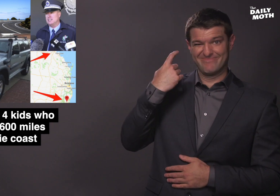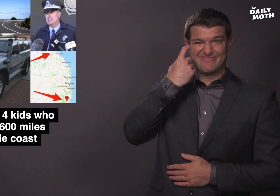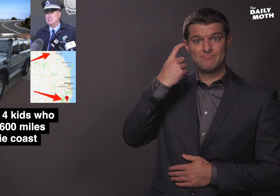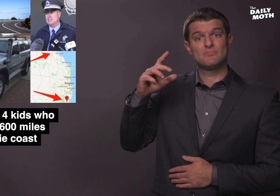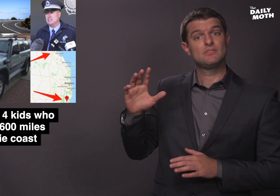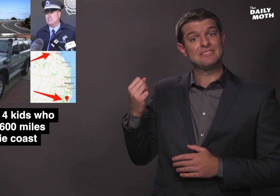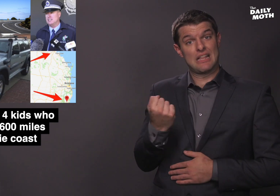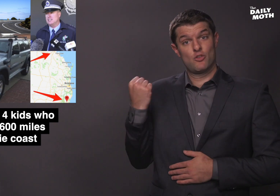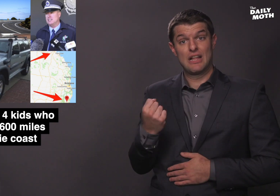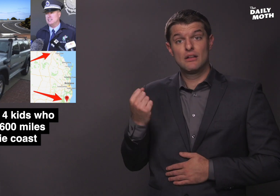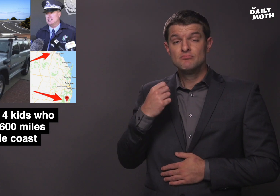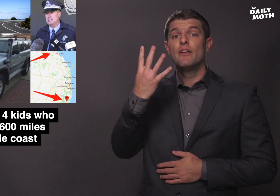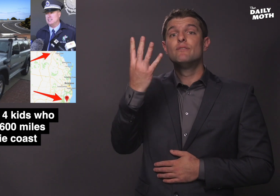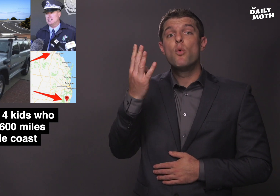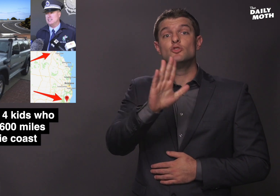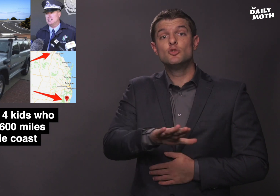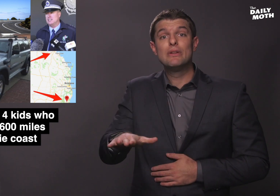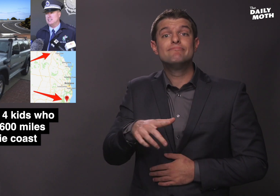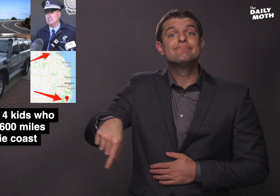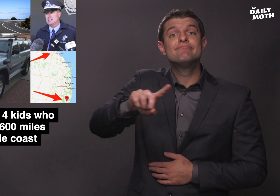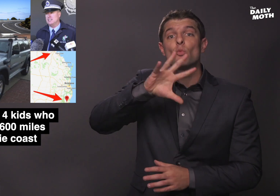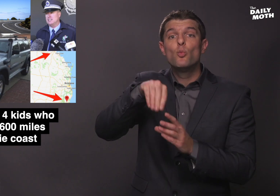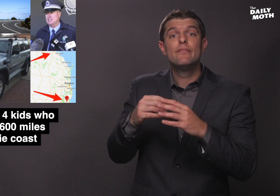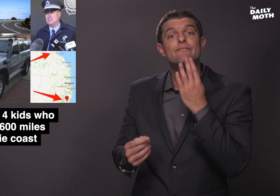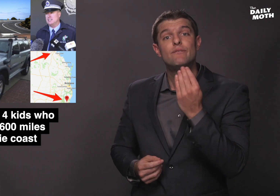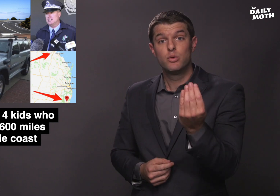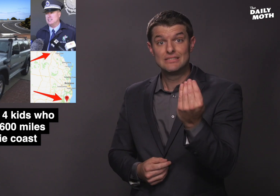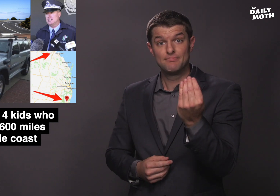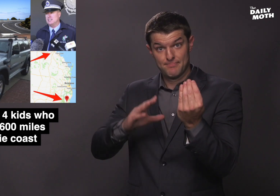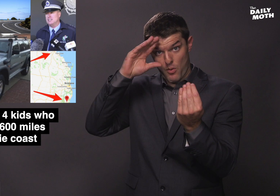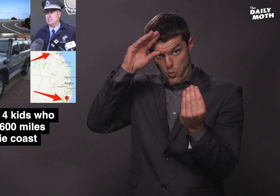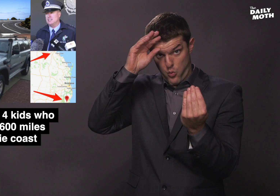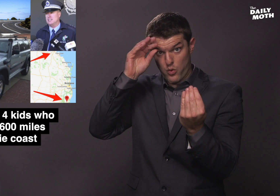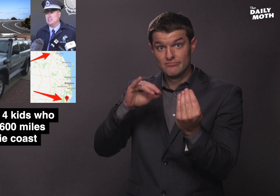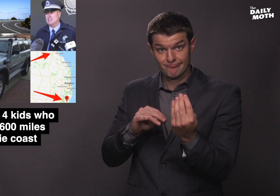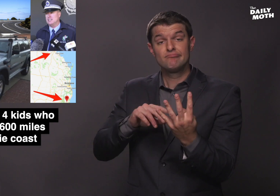on Saturday, four children including a 14-year-old boy,